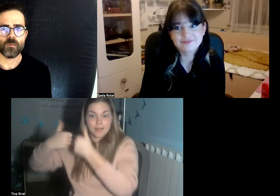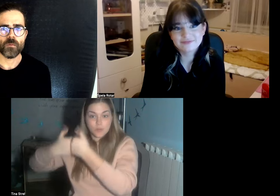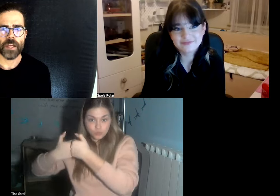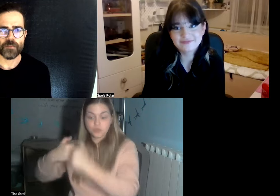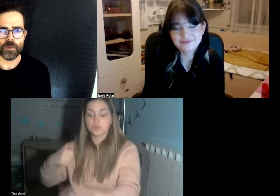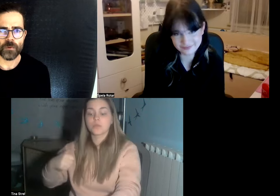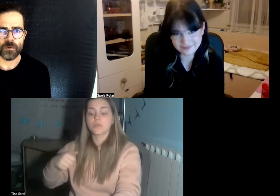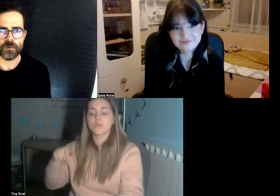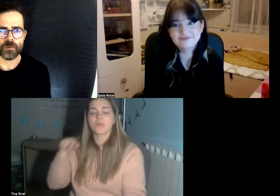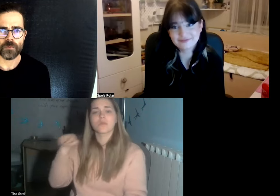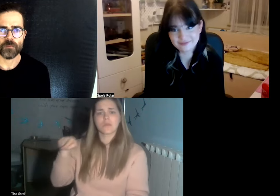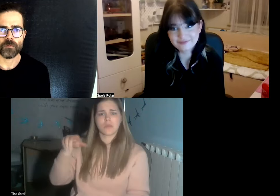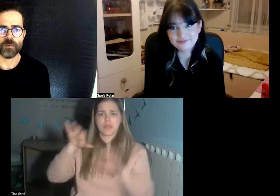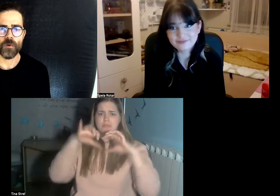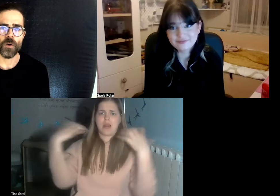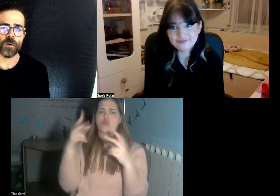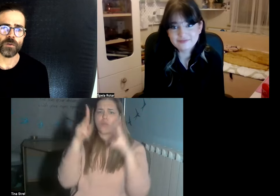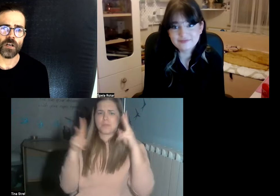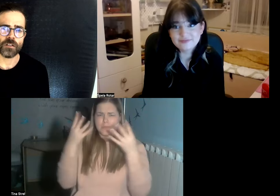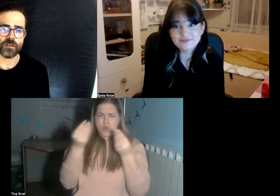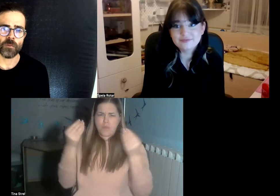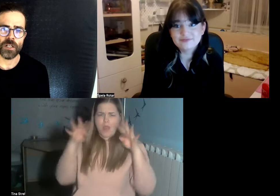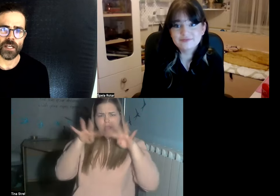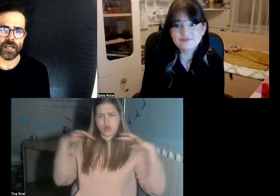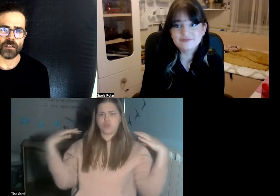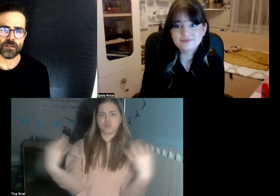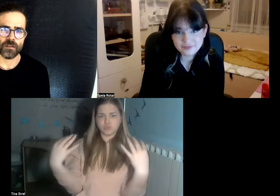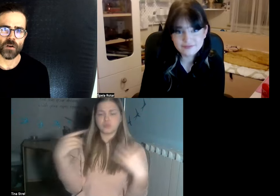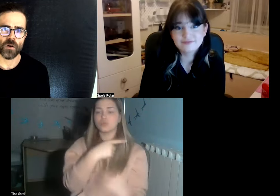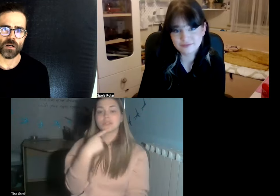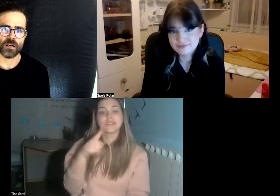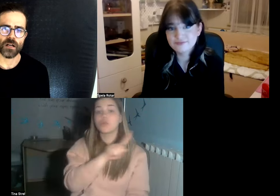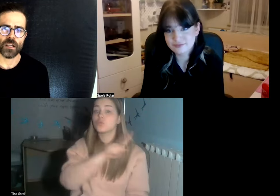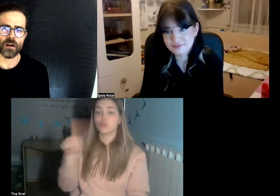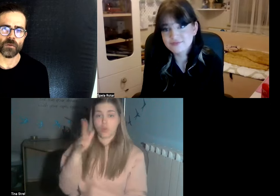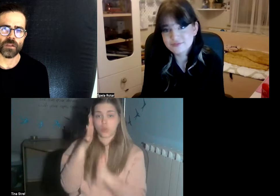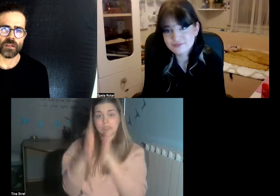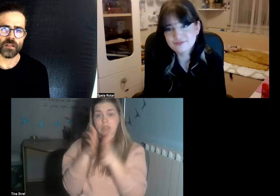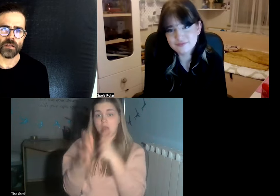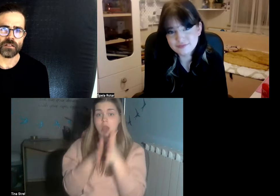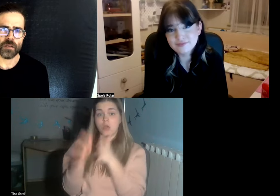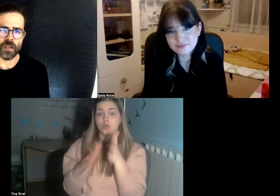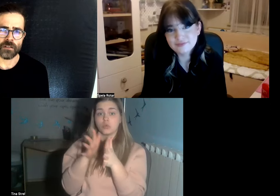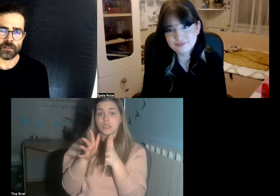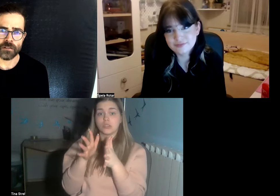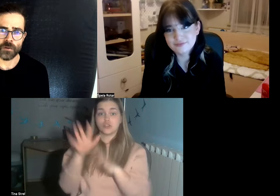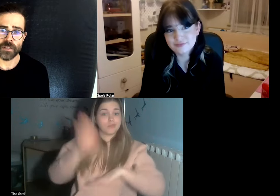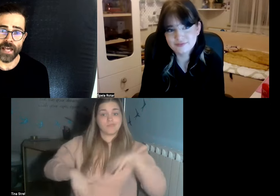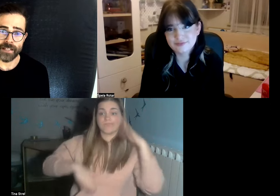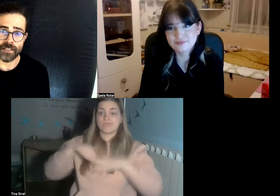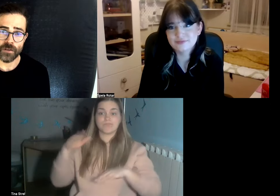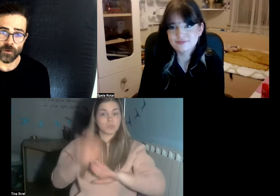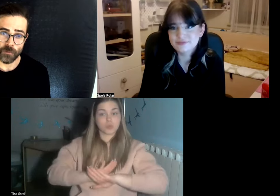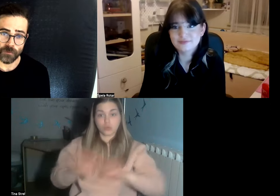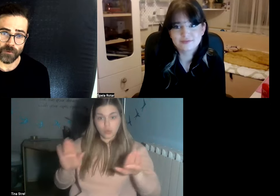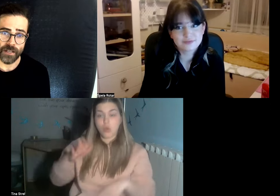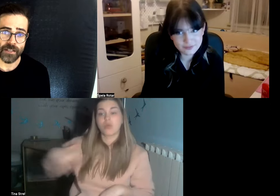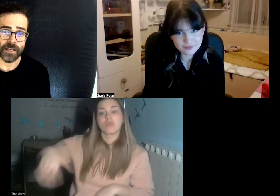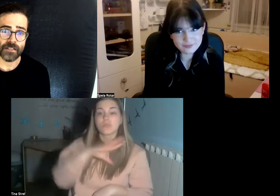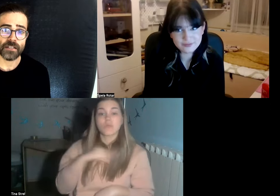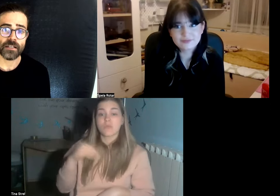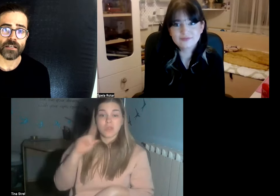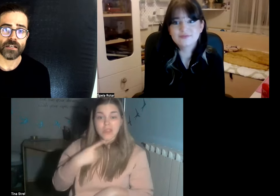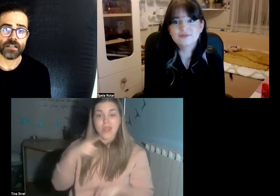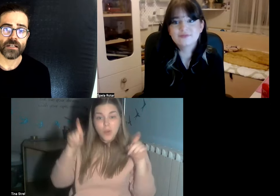deaf people before could not communicate you know along with subtitles or text or via text